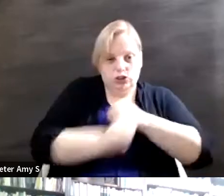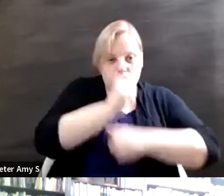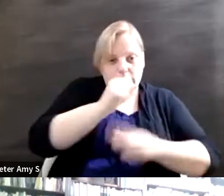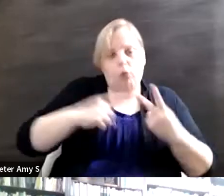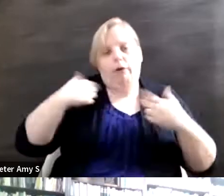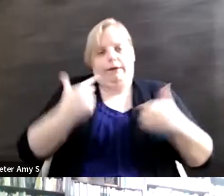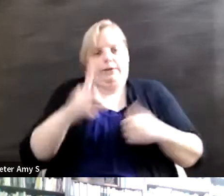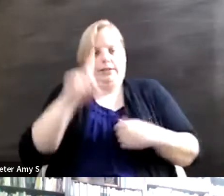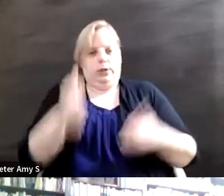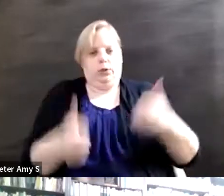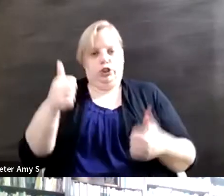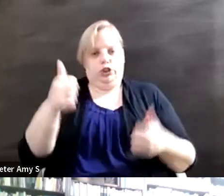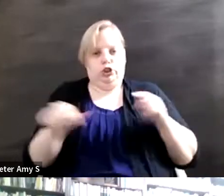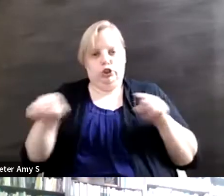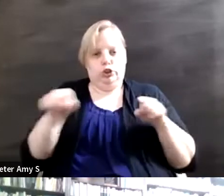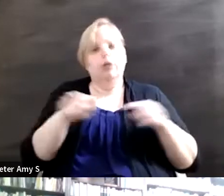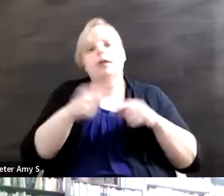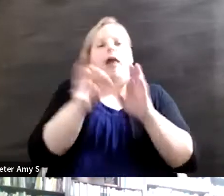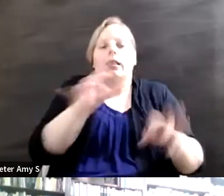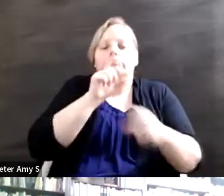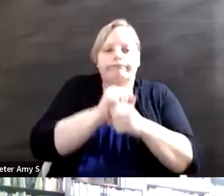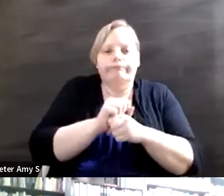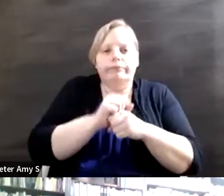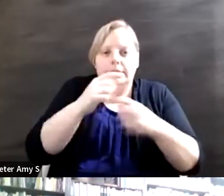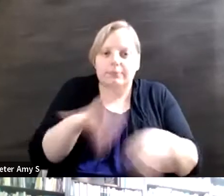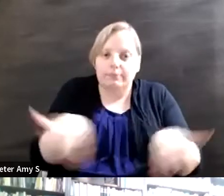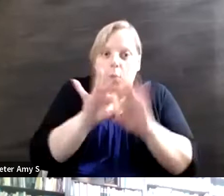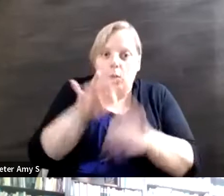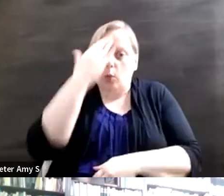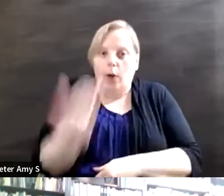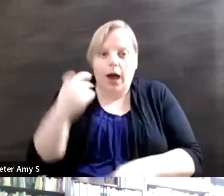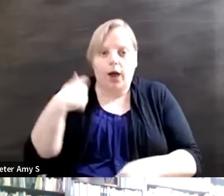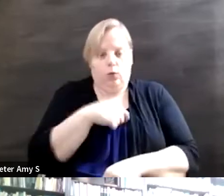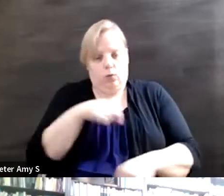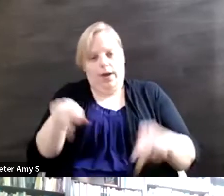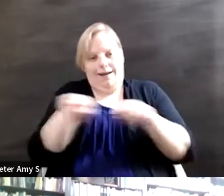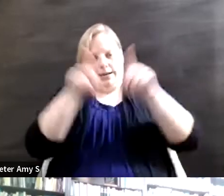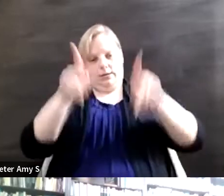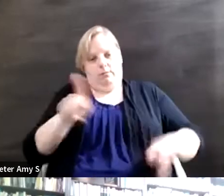and that language matters because it's how we as individuals form our perceptions that we then stem